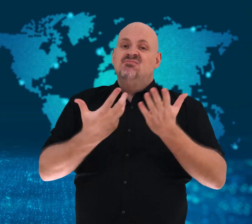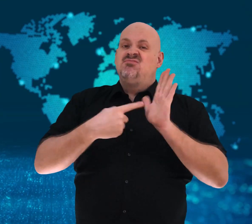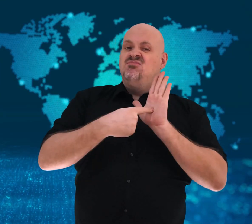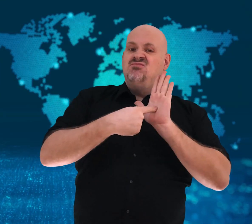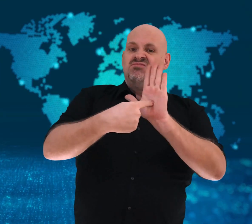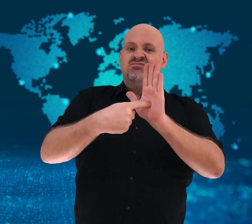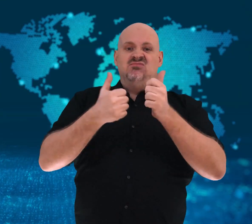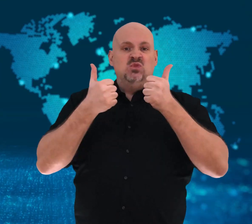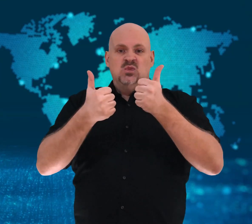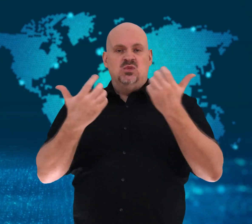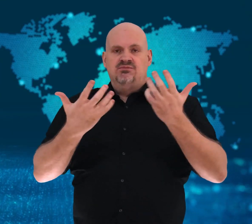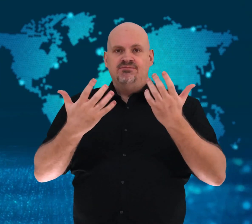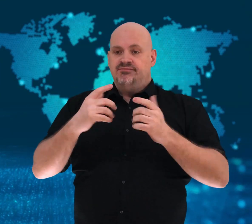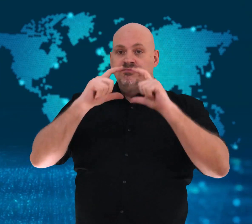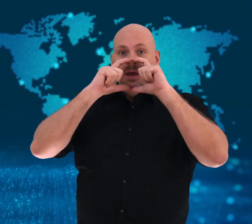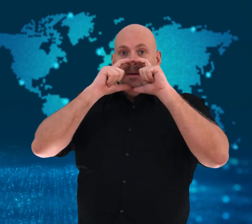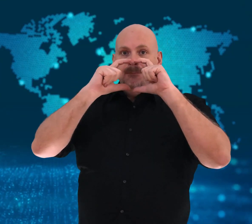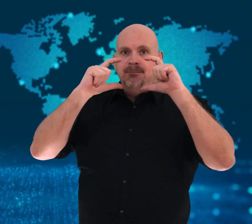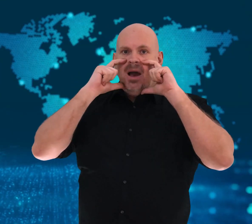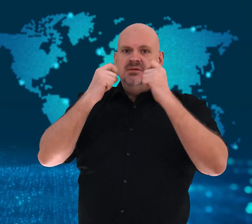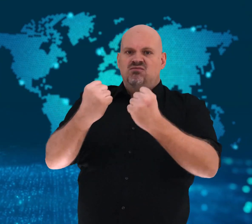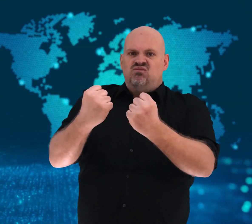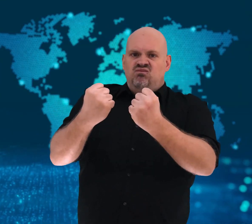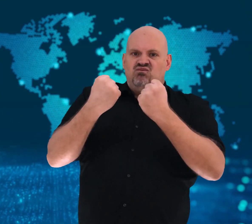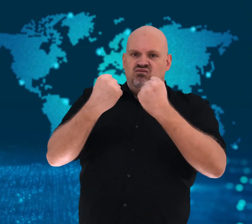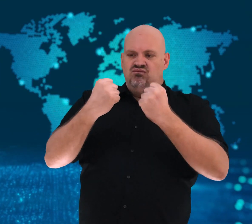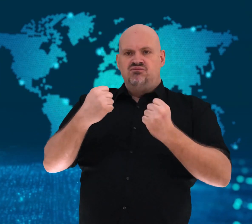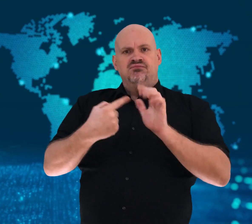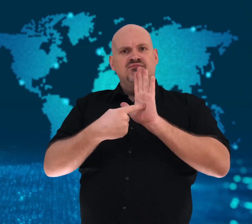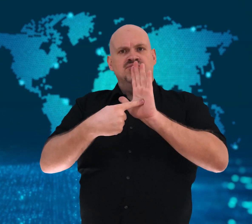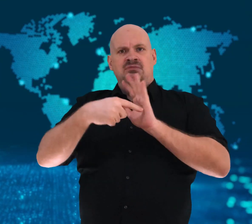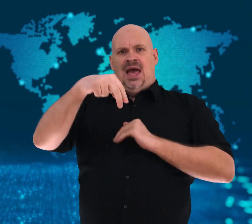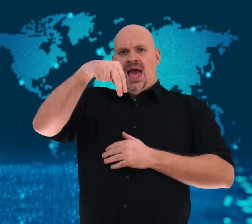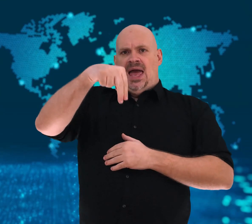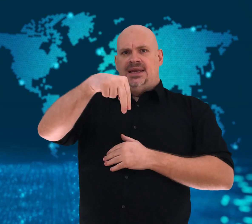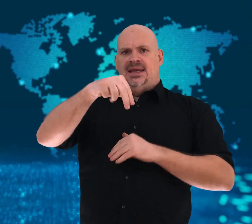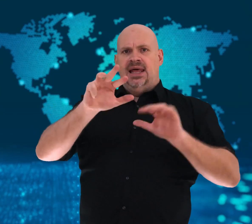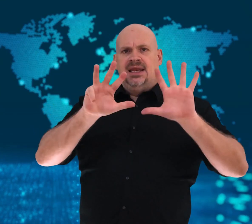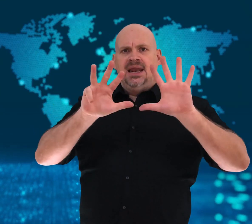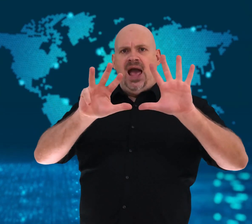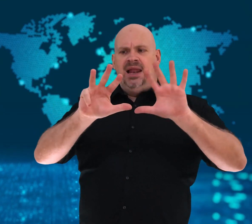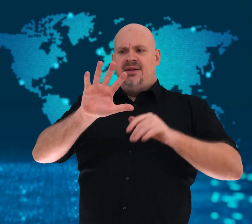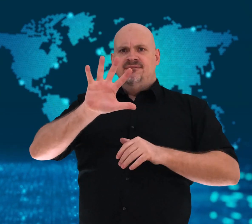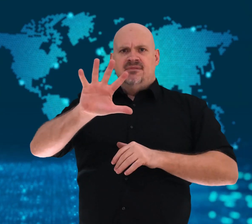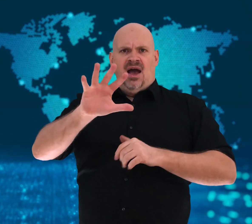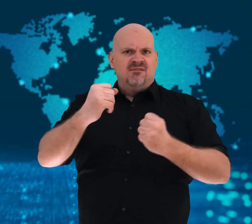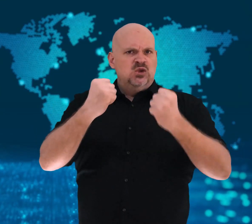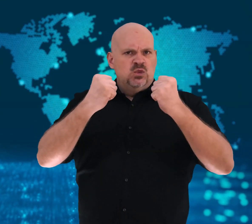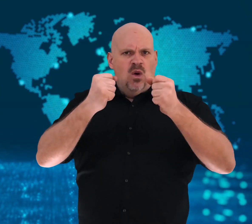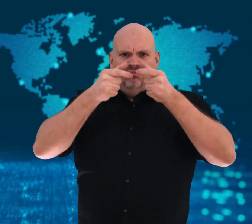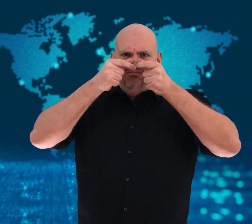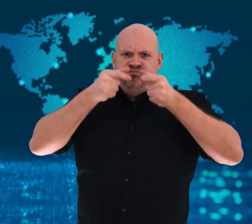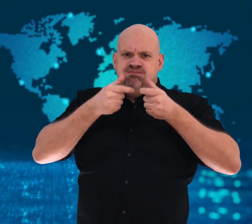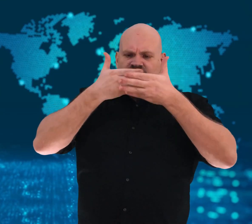grade masks such as the N95 replace cloth masks